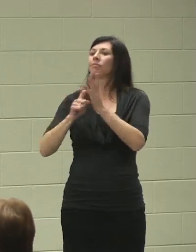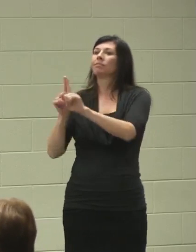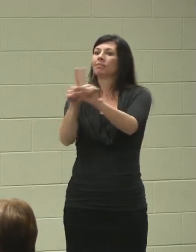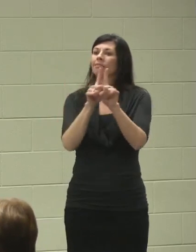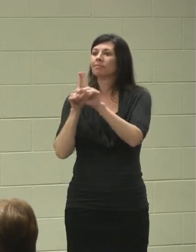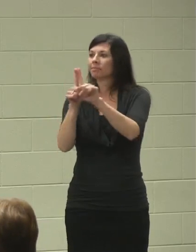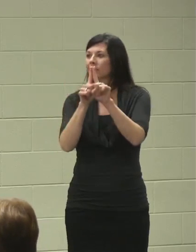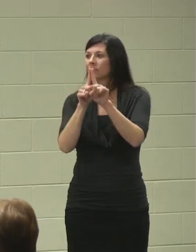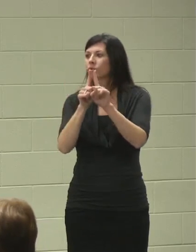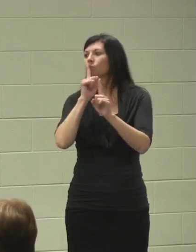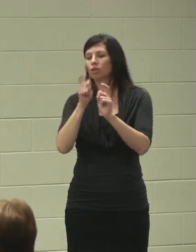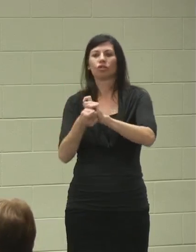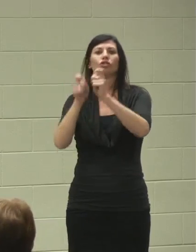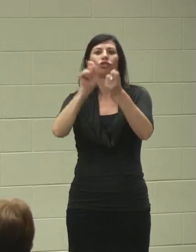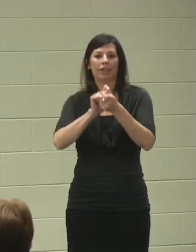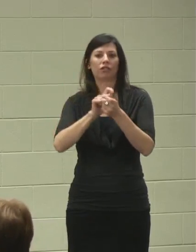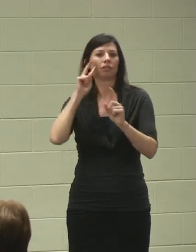and it really changes your outlook on your future,